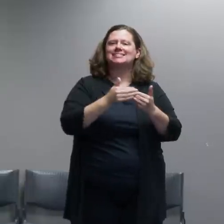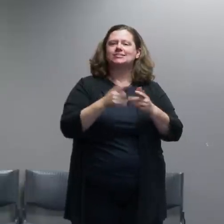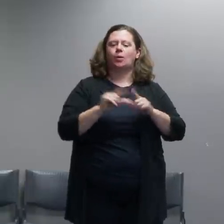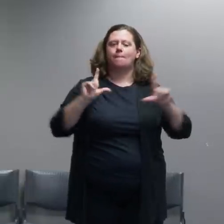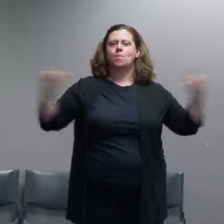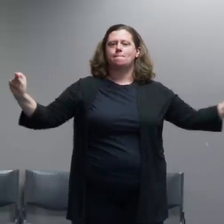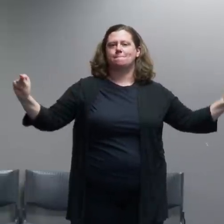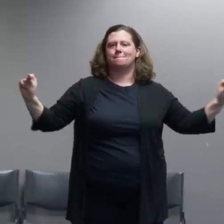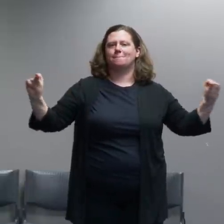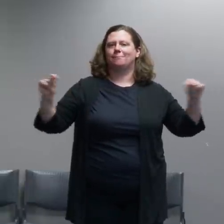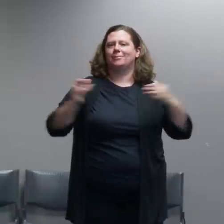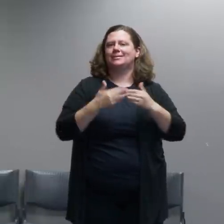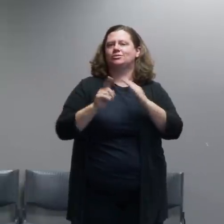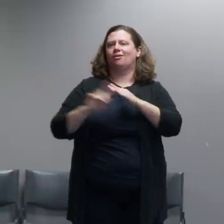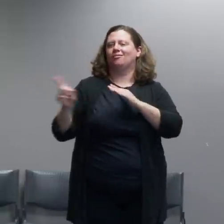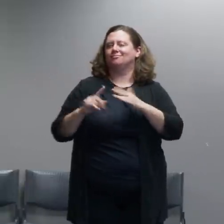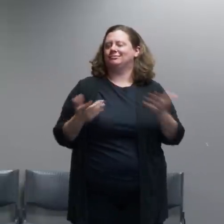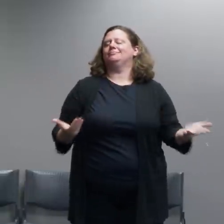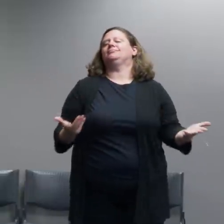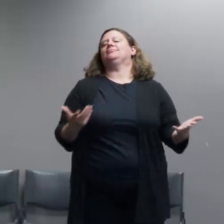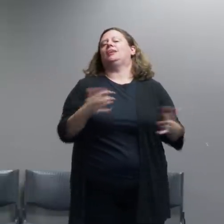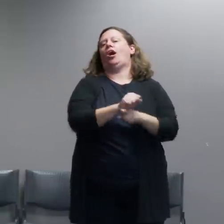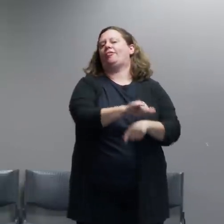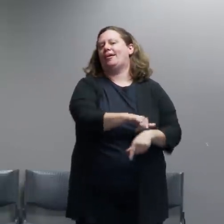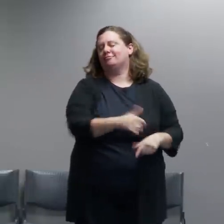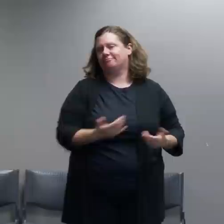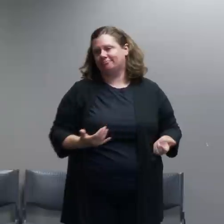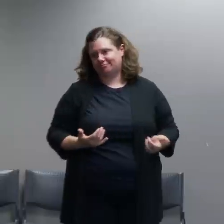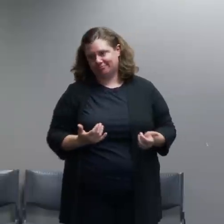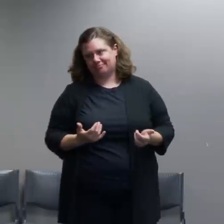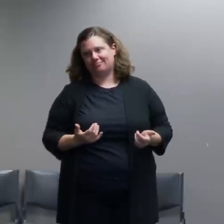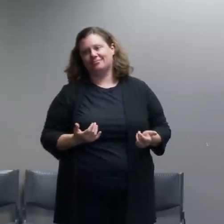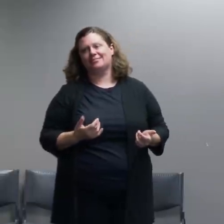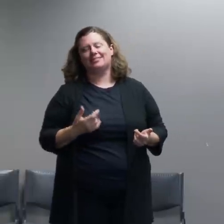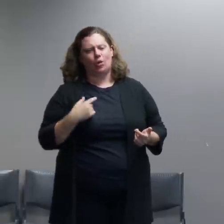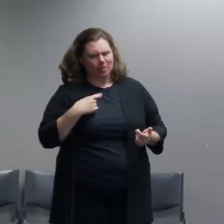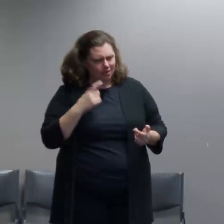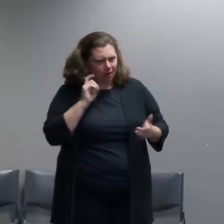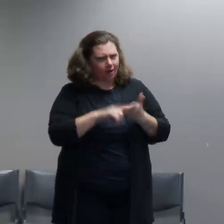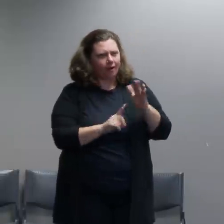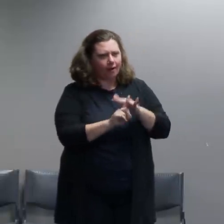to engage in tactics like this in terms of the environment.